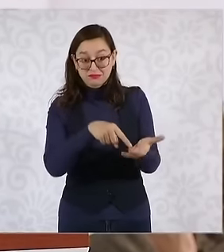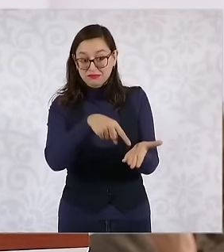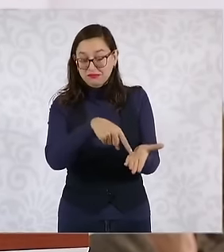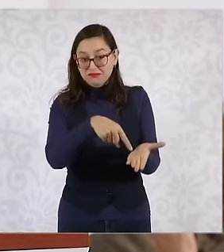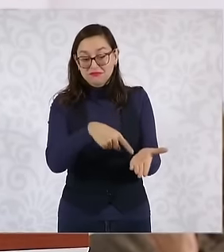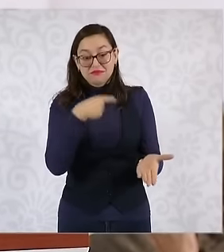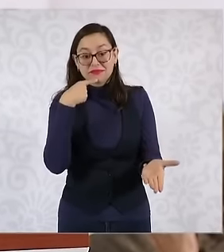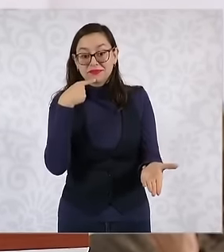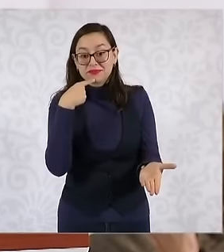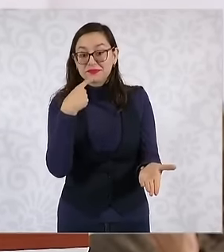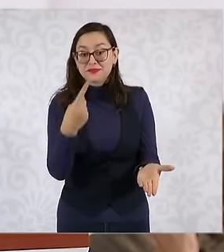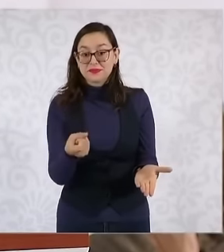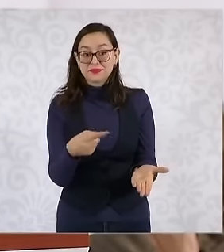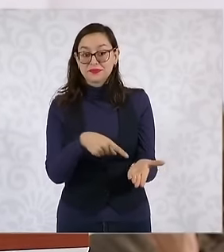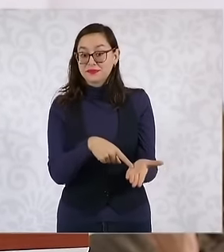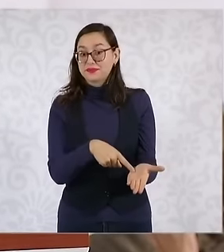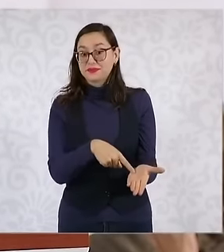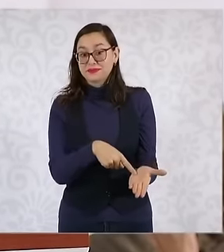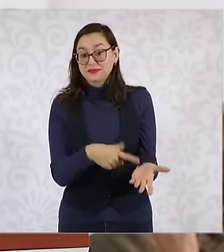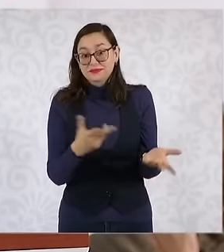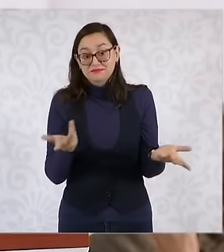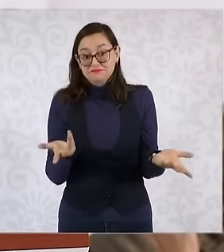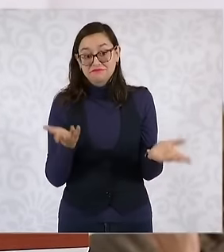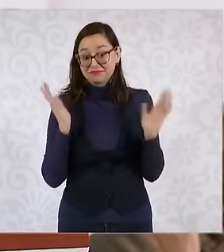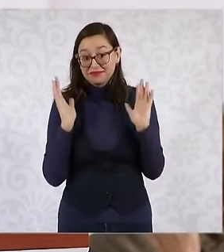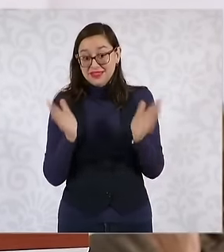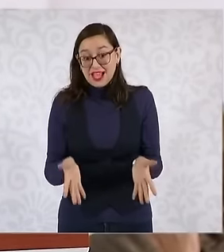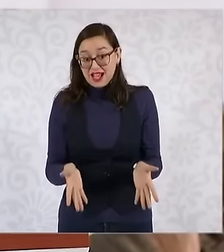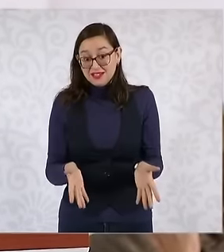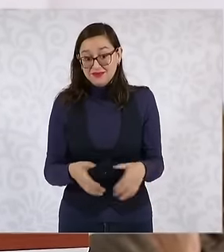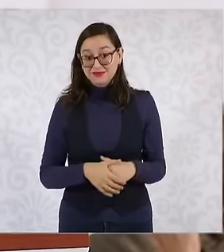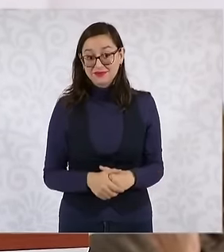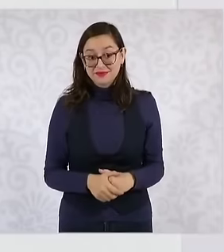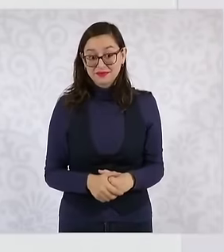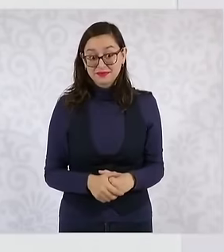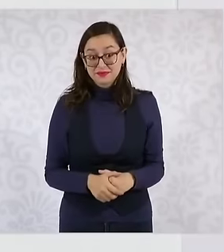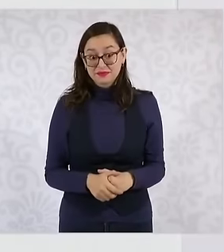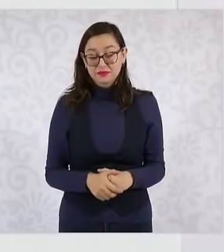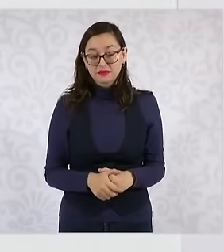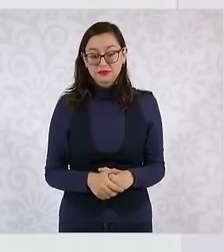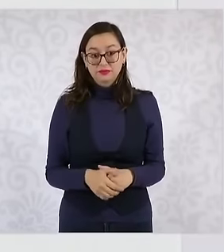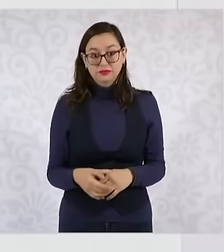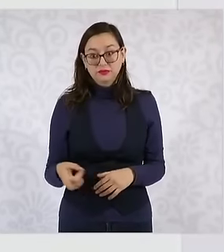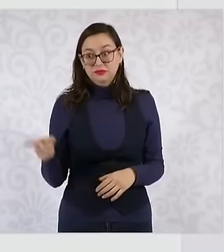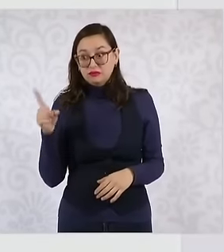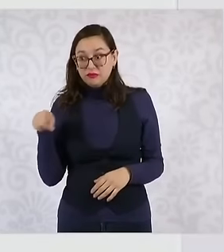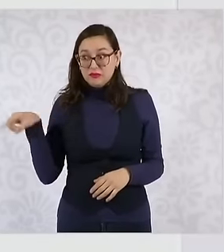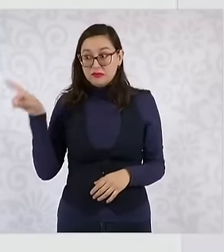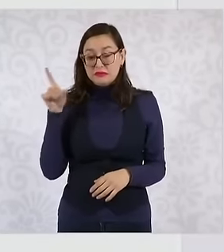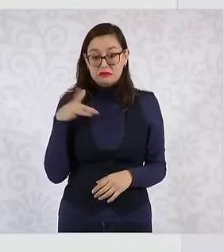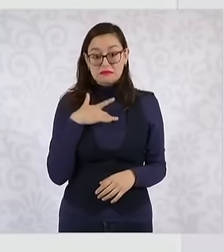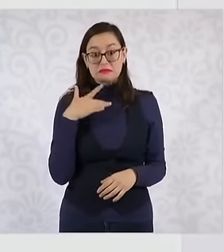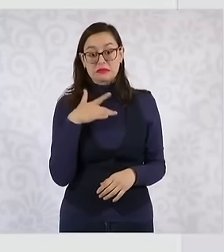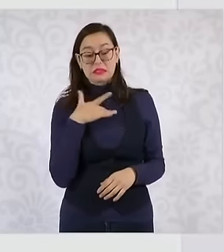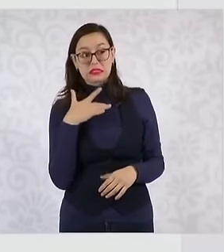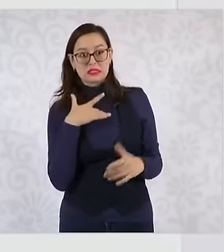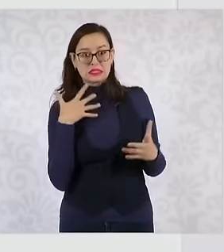of the United Mexican States so any matter that wants to be defined in